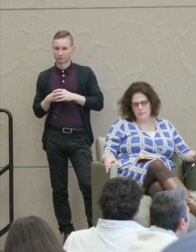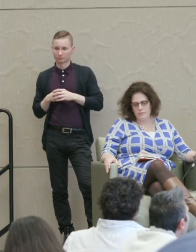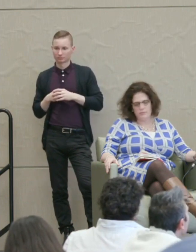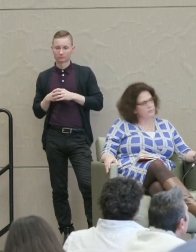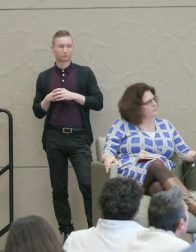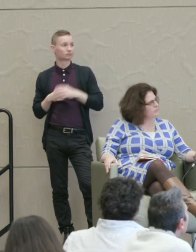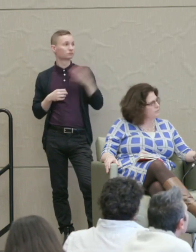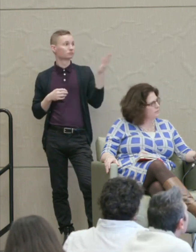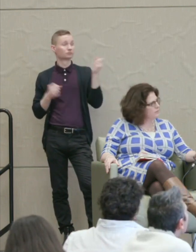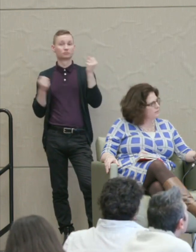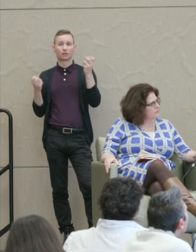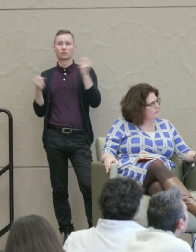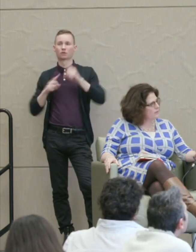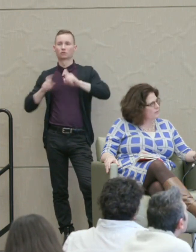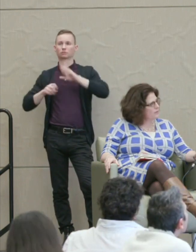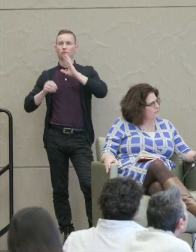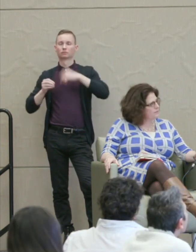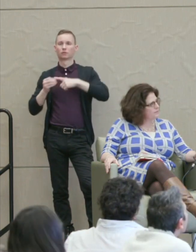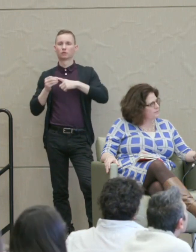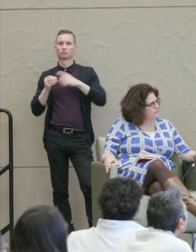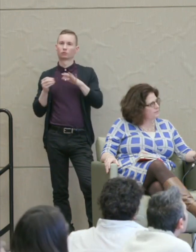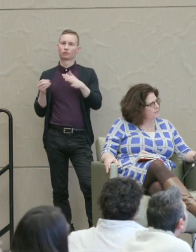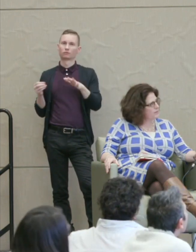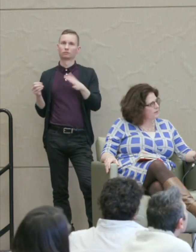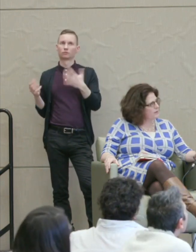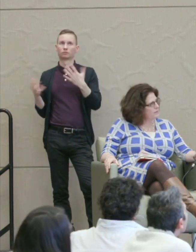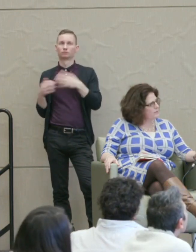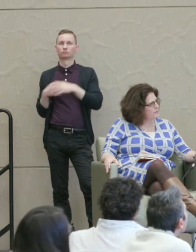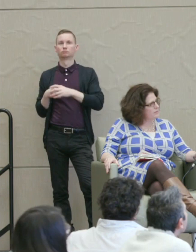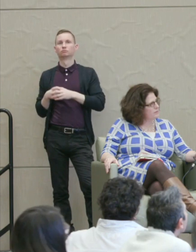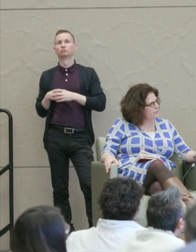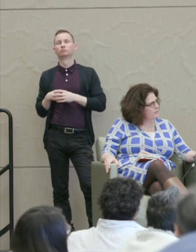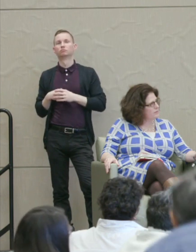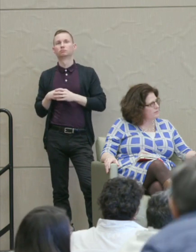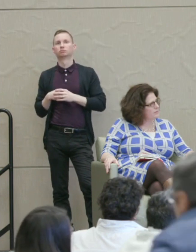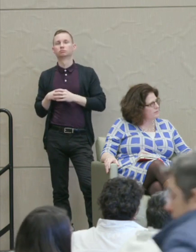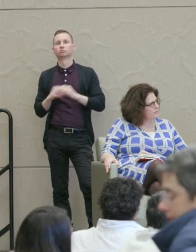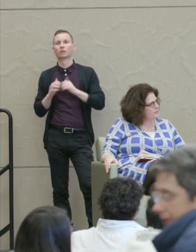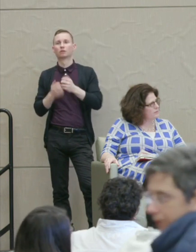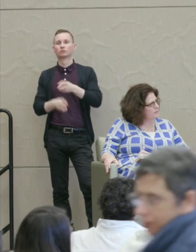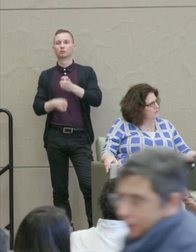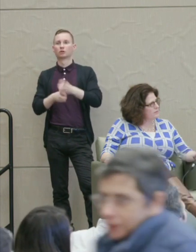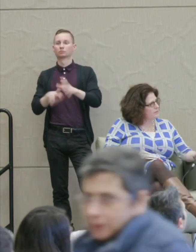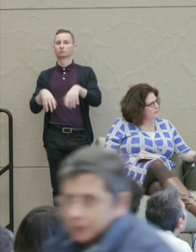There's several questions talking about the sort how difficult it is to adopt to transition